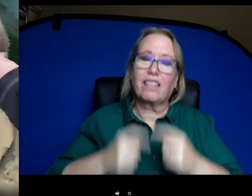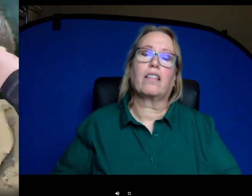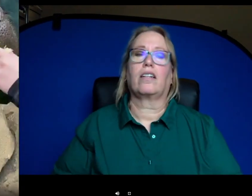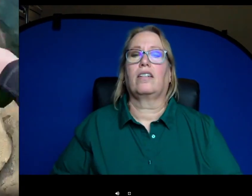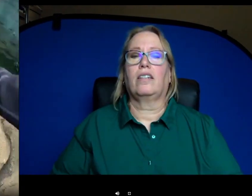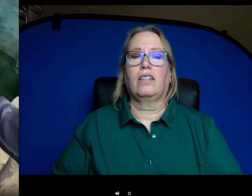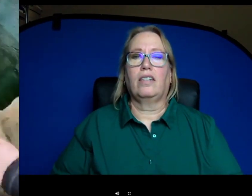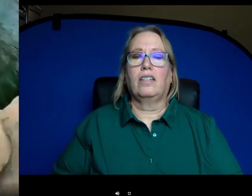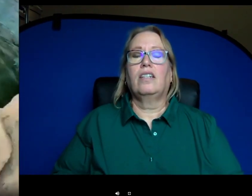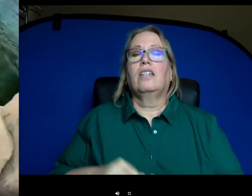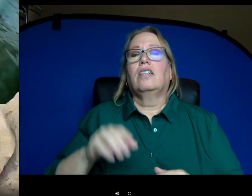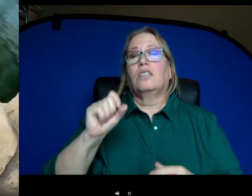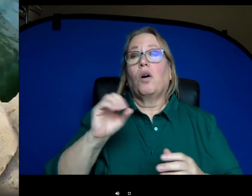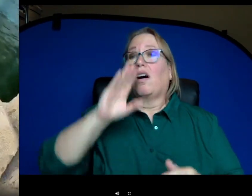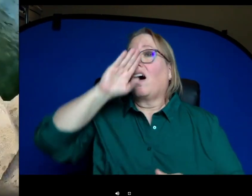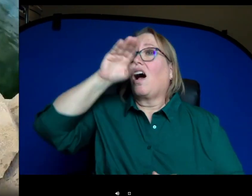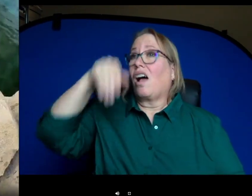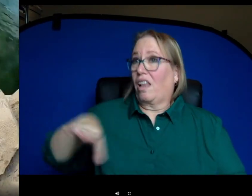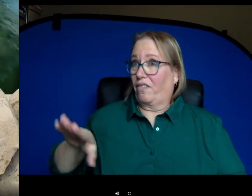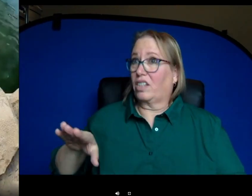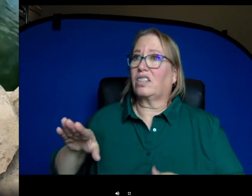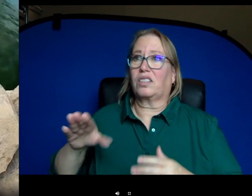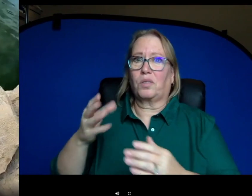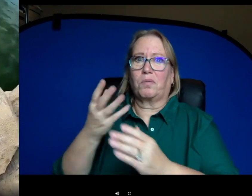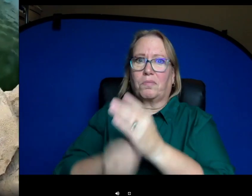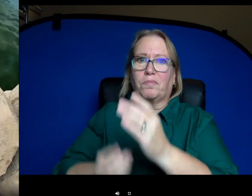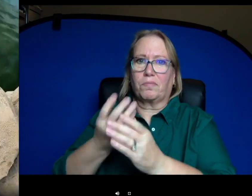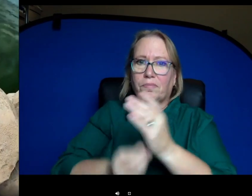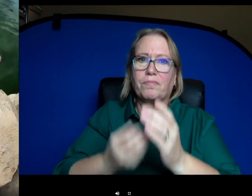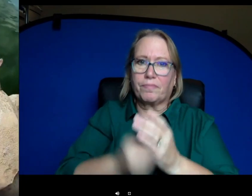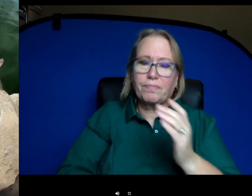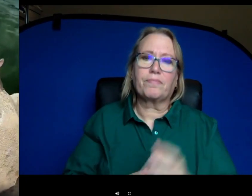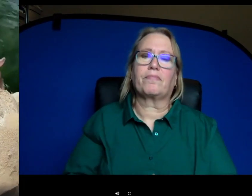elephant's tusk and while elephants are disappearing and also at the same time